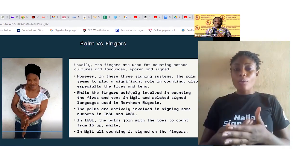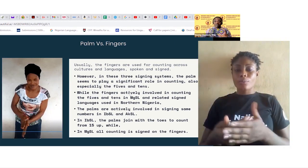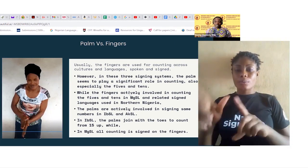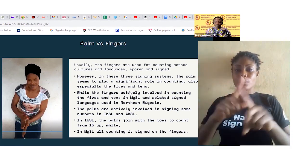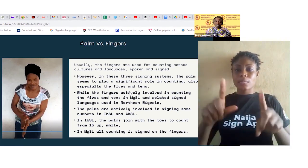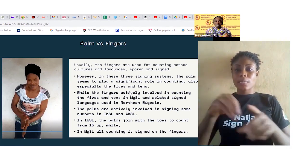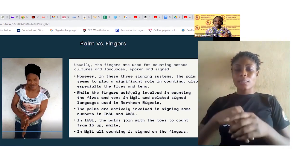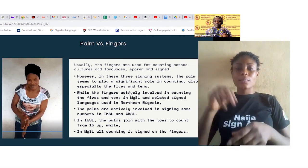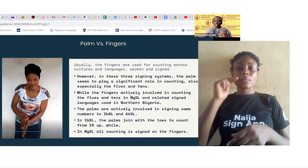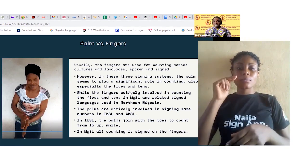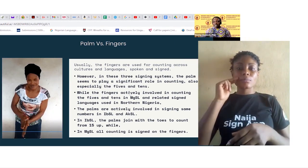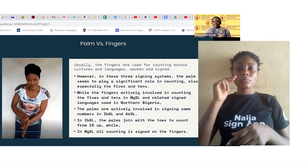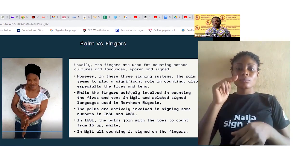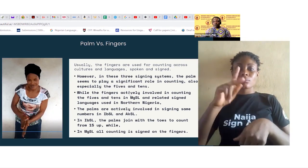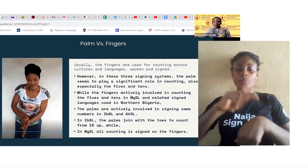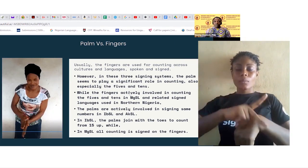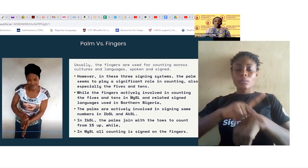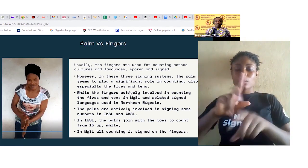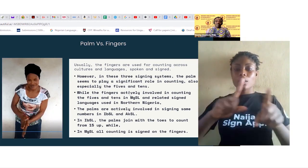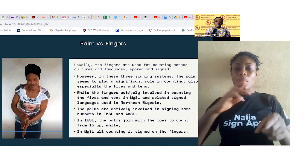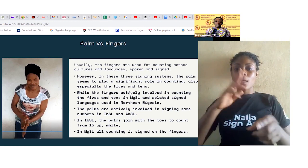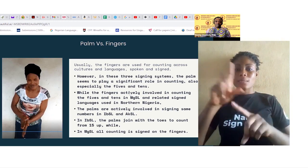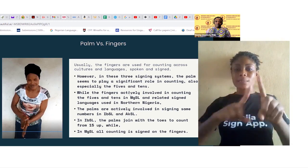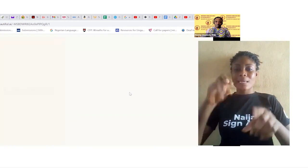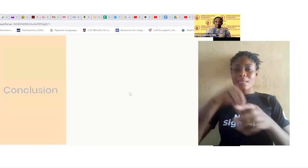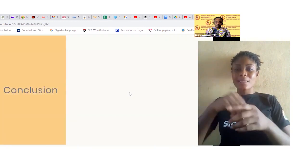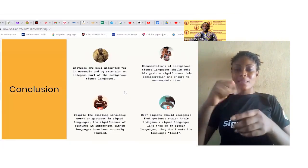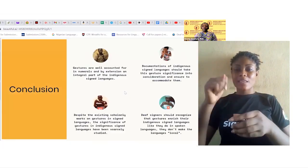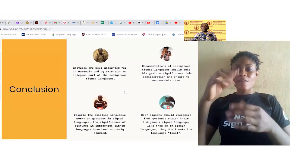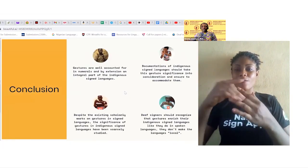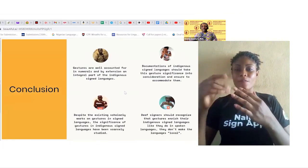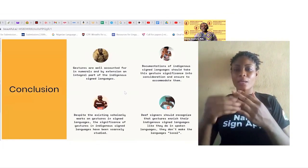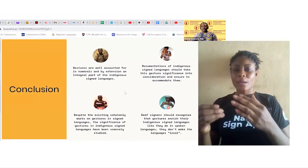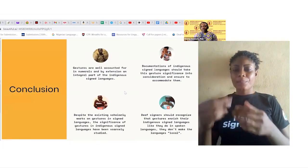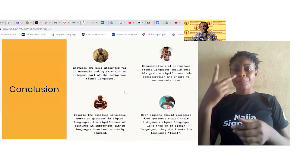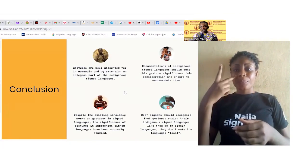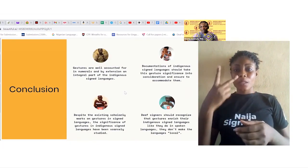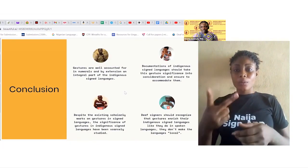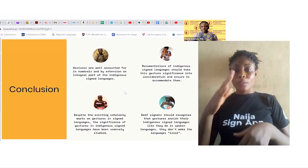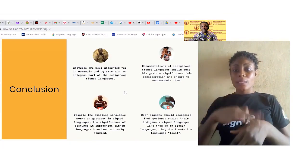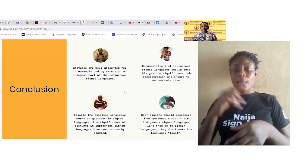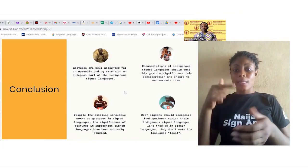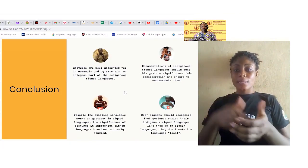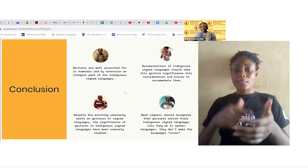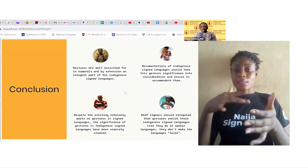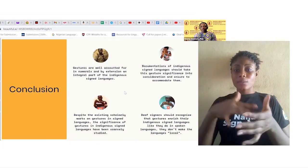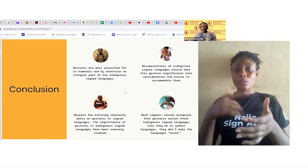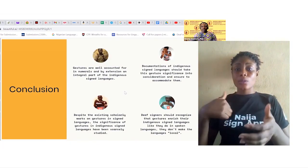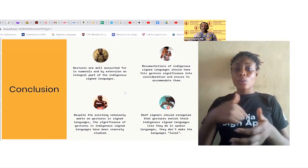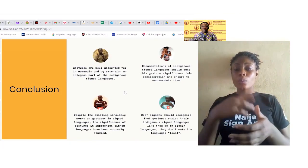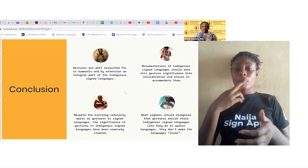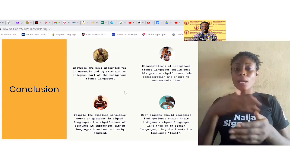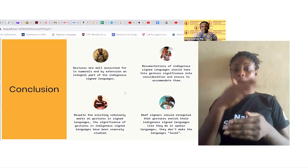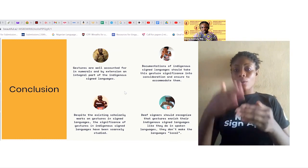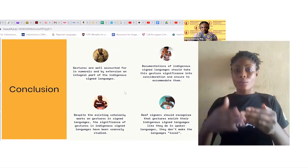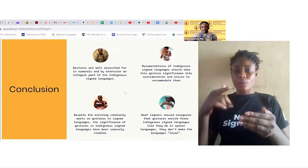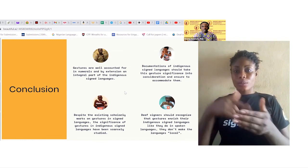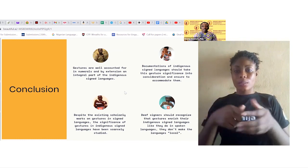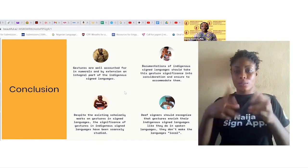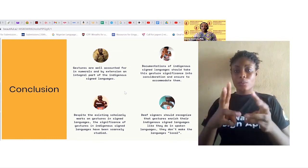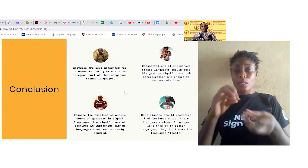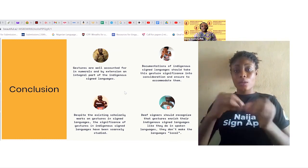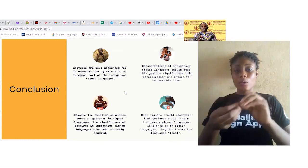counting is signed on the fingers. Having looked at this uh study we are concluding this way one